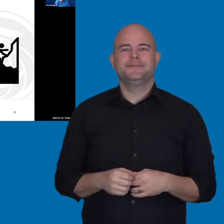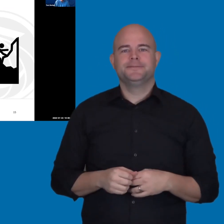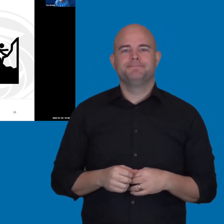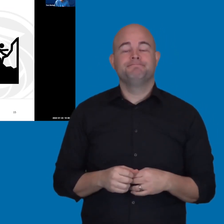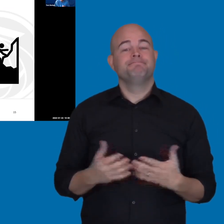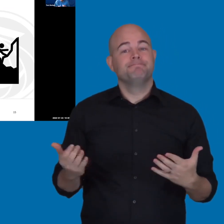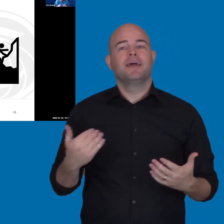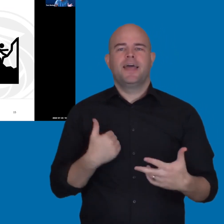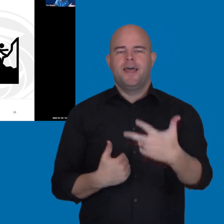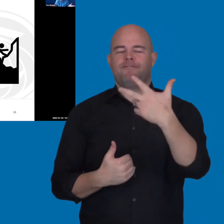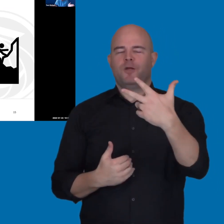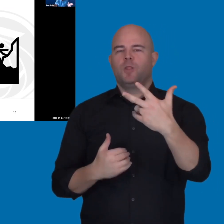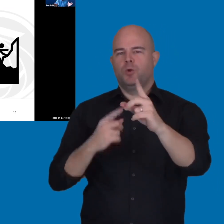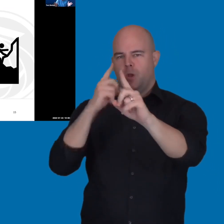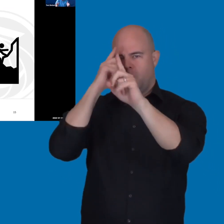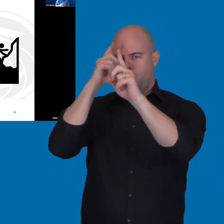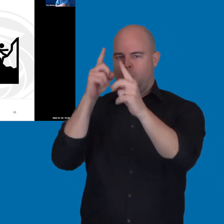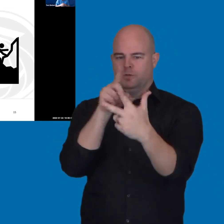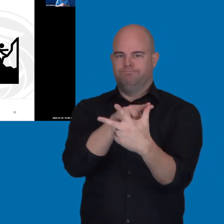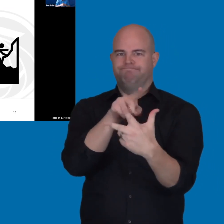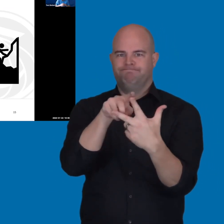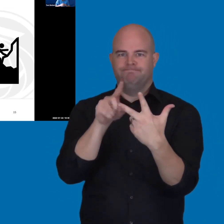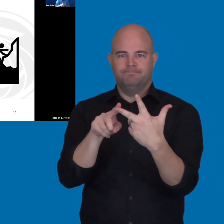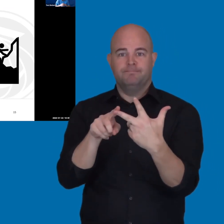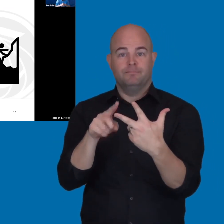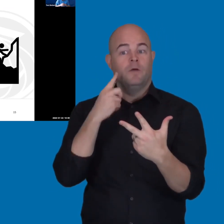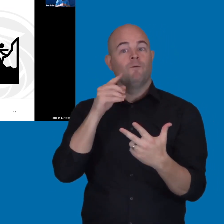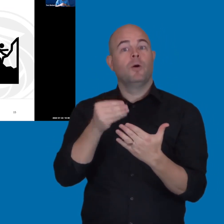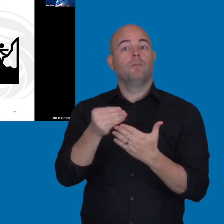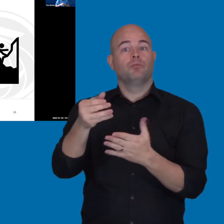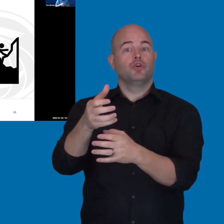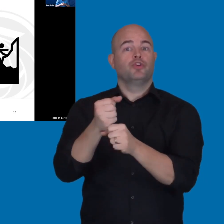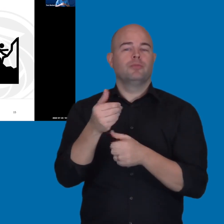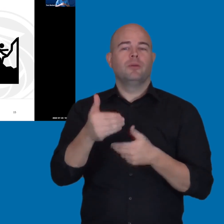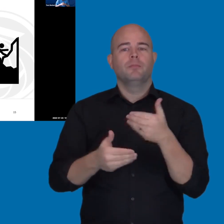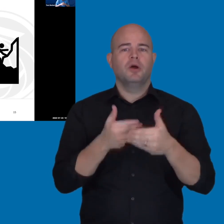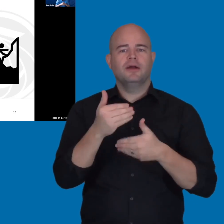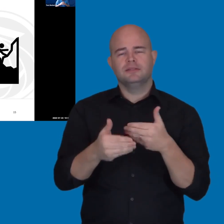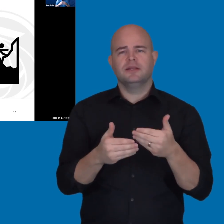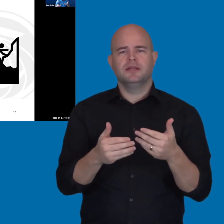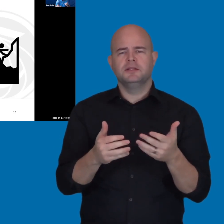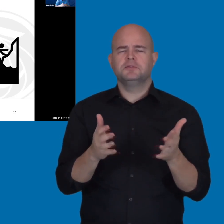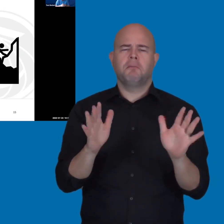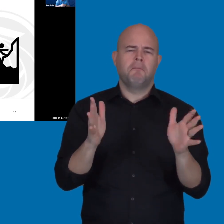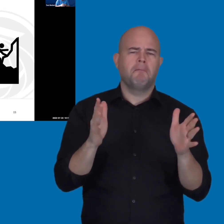So, there's three main goals, right? So, for procurement processes, it's kind of easy